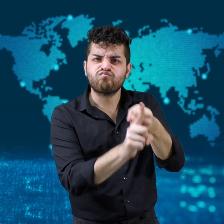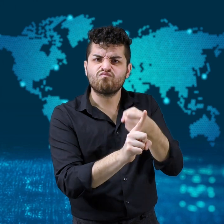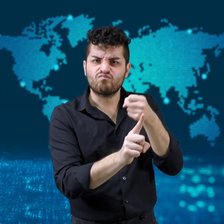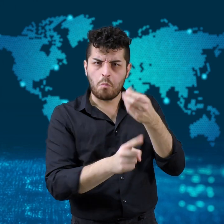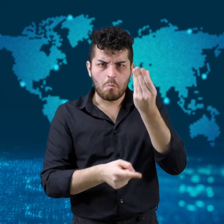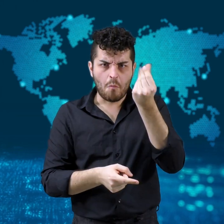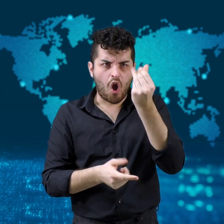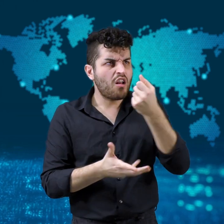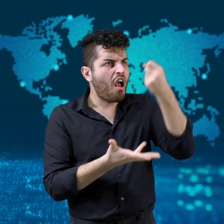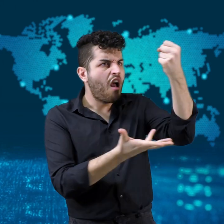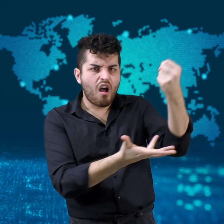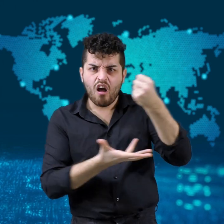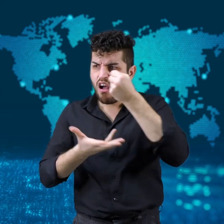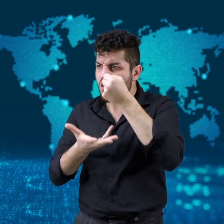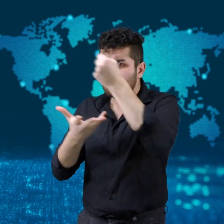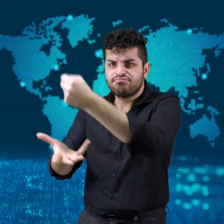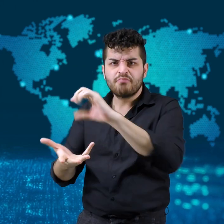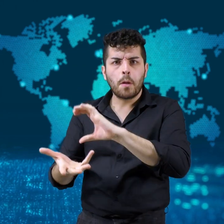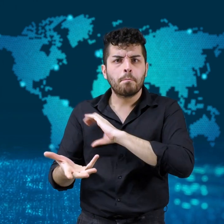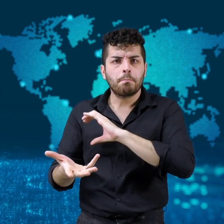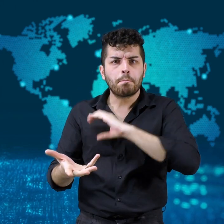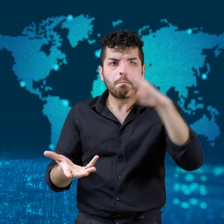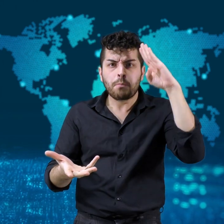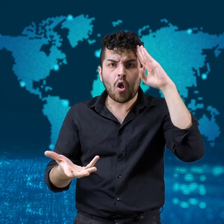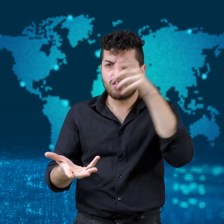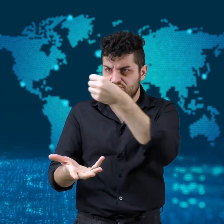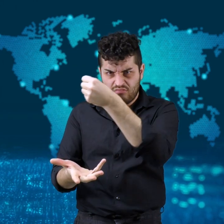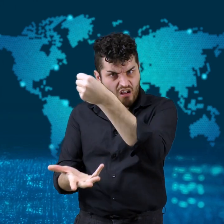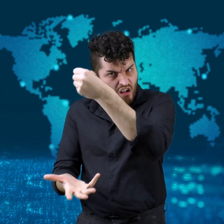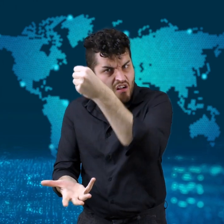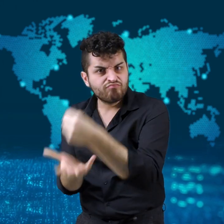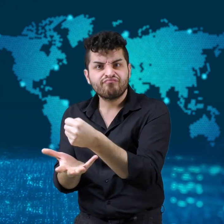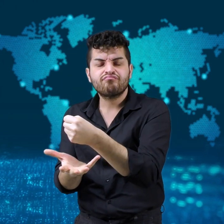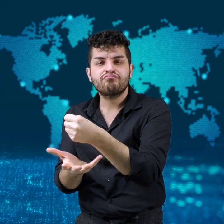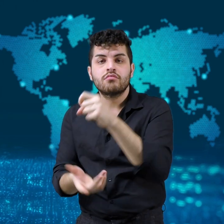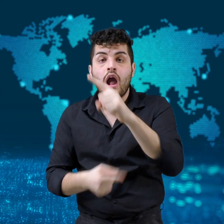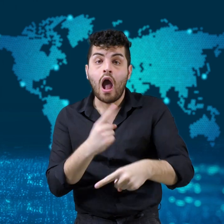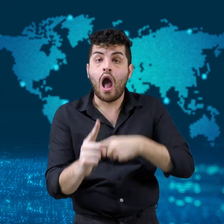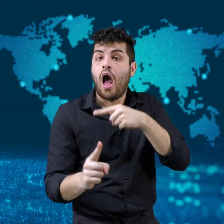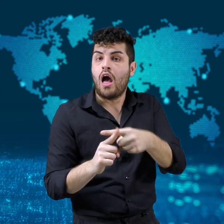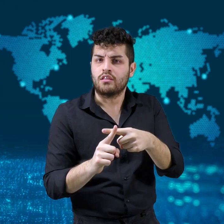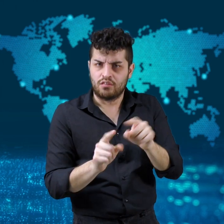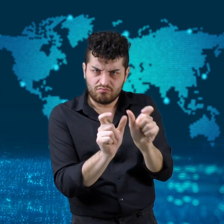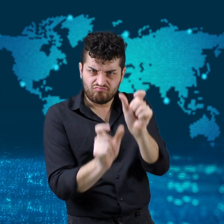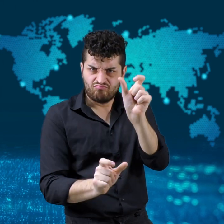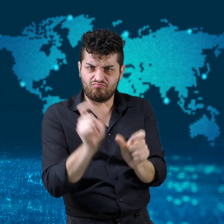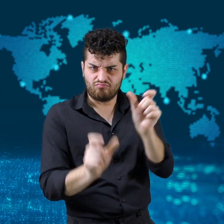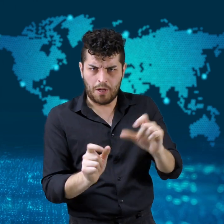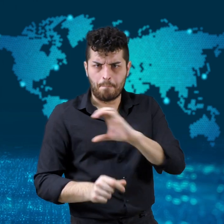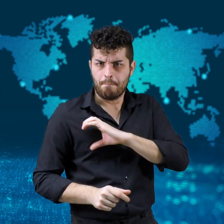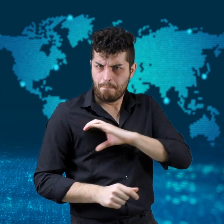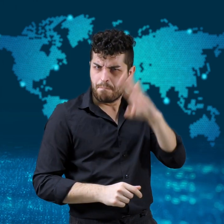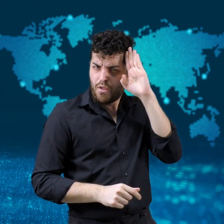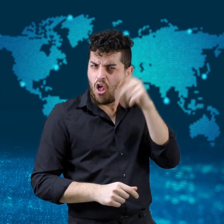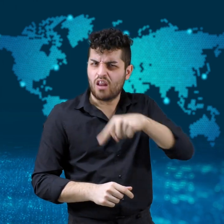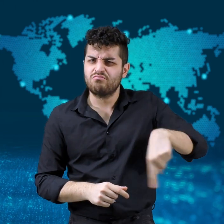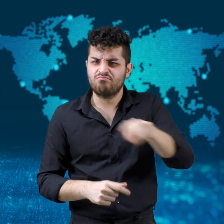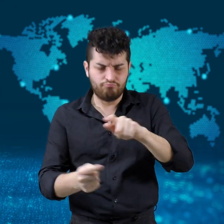The protesters demanded the defunding of the police and